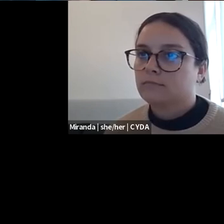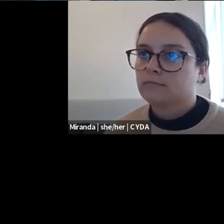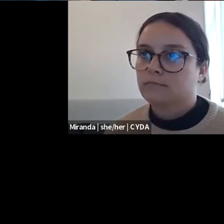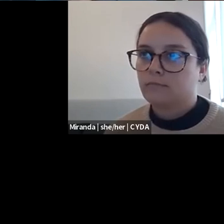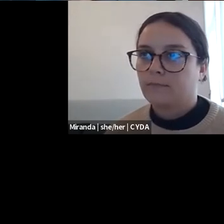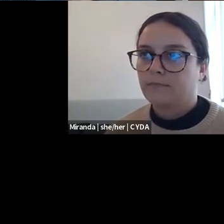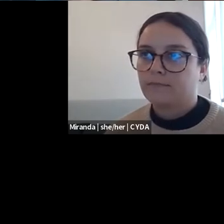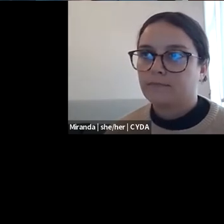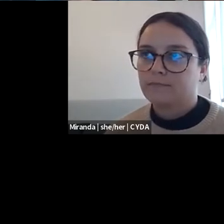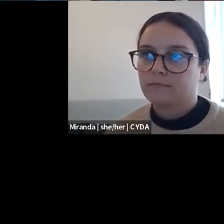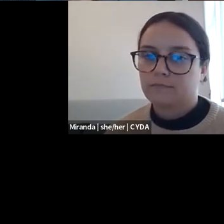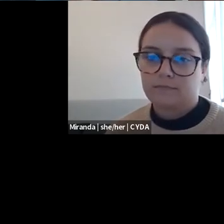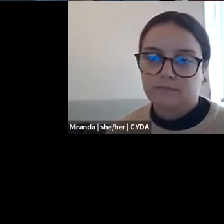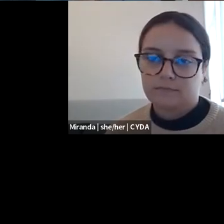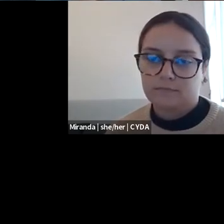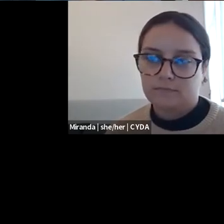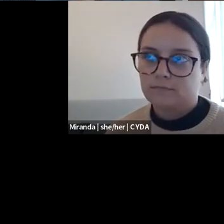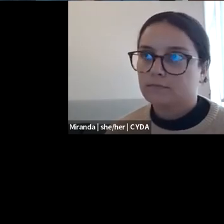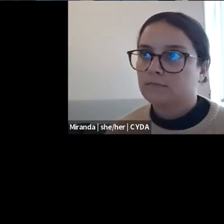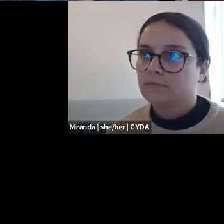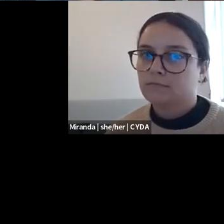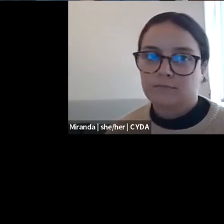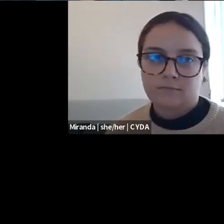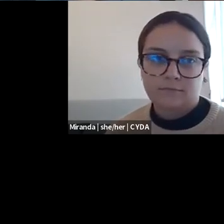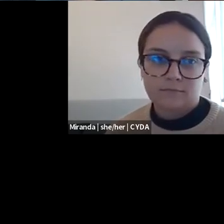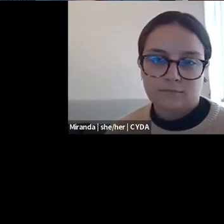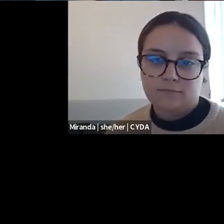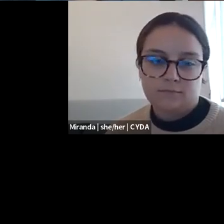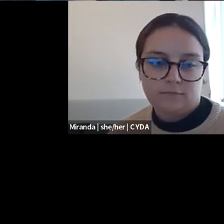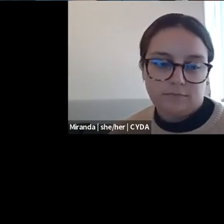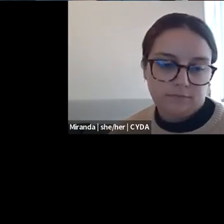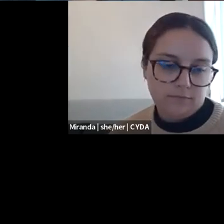Yeah.